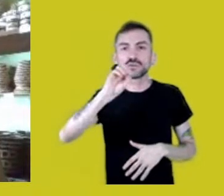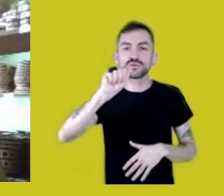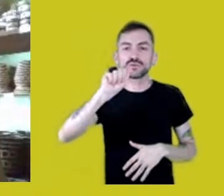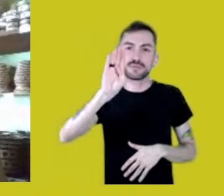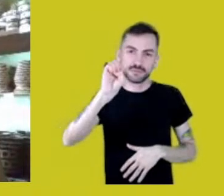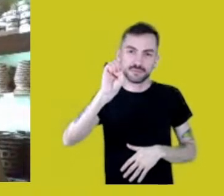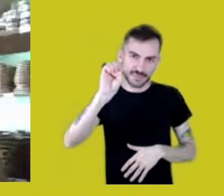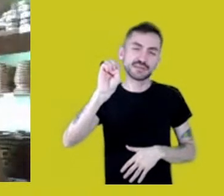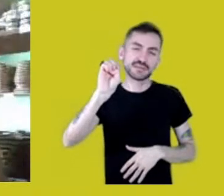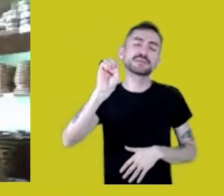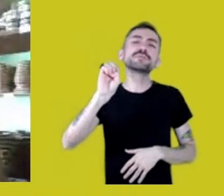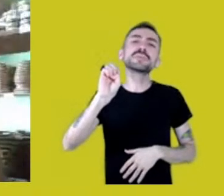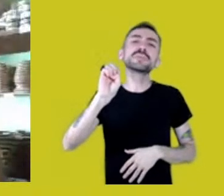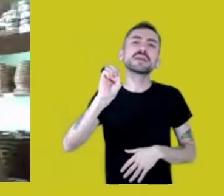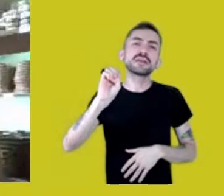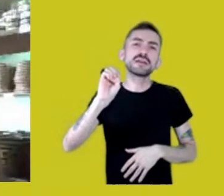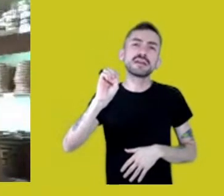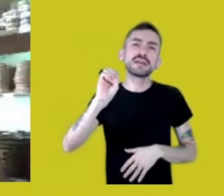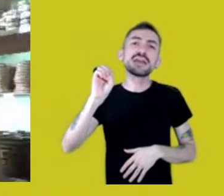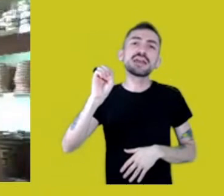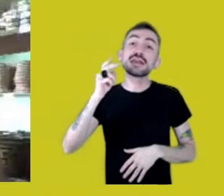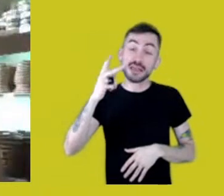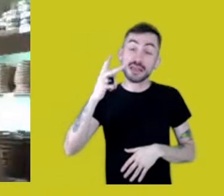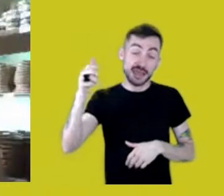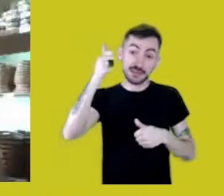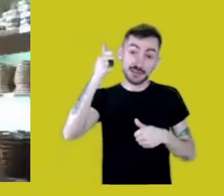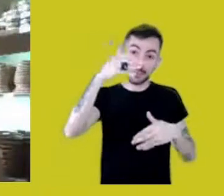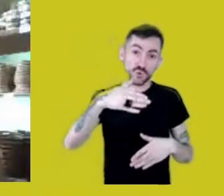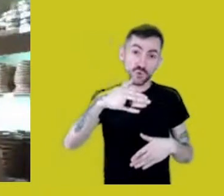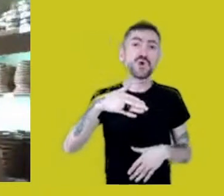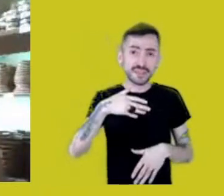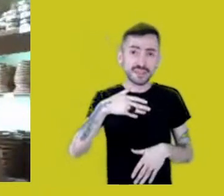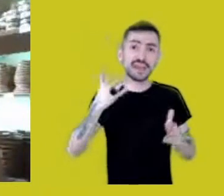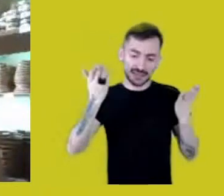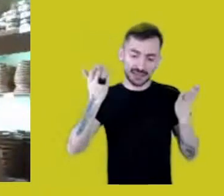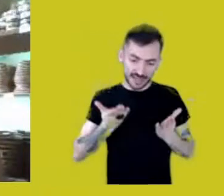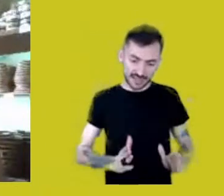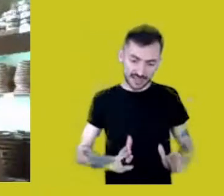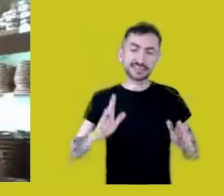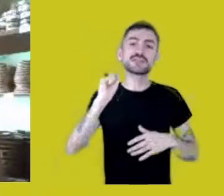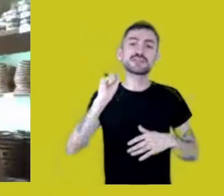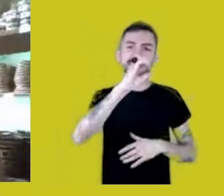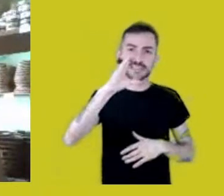He says, “I’m from Santa Catarina and I’m trying to rescue my ancestry.